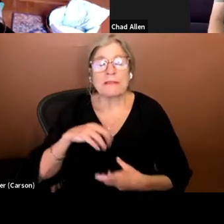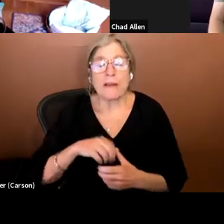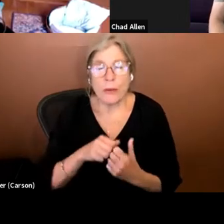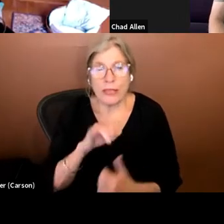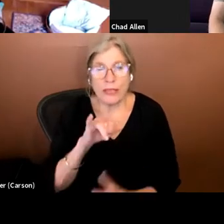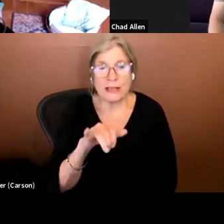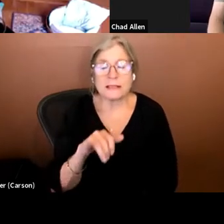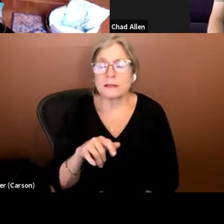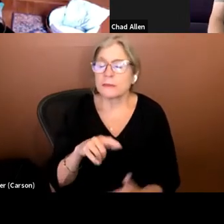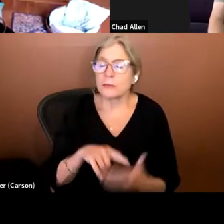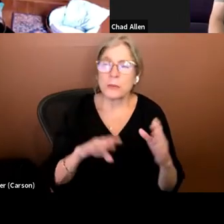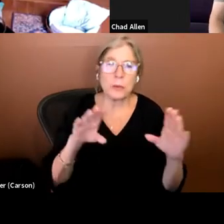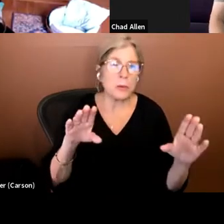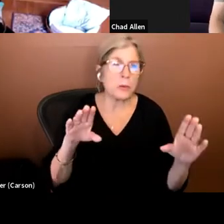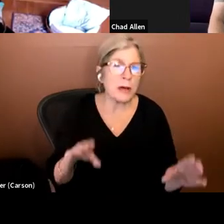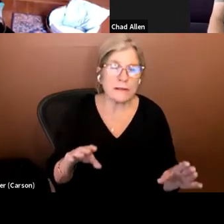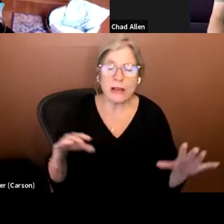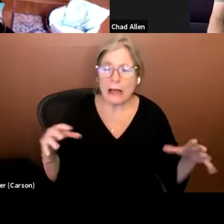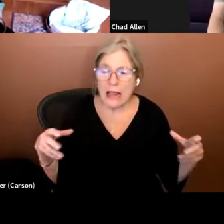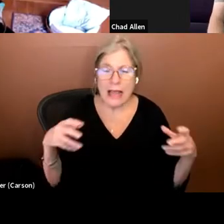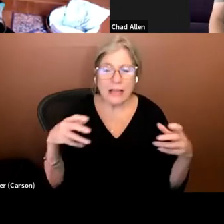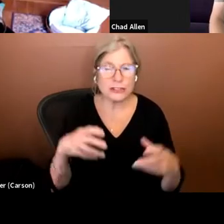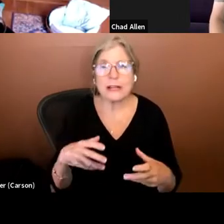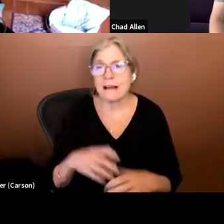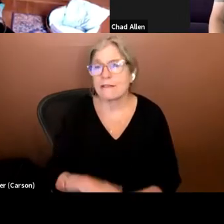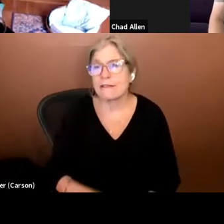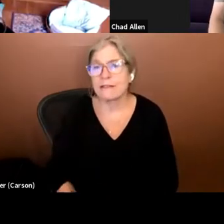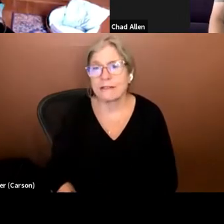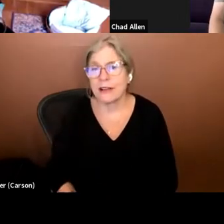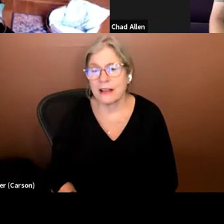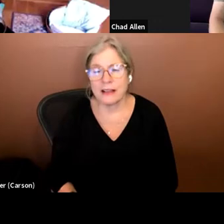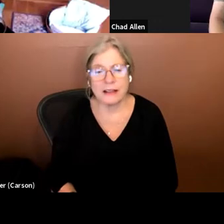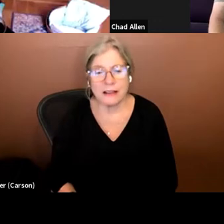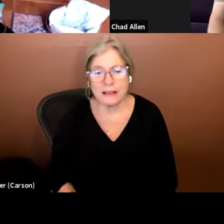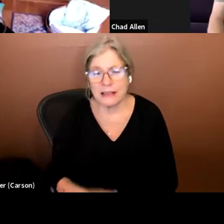wonderful collection of intelligent human beings have been